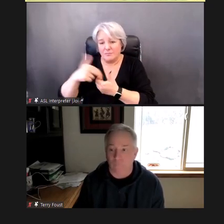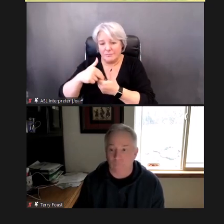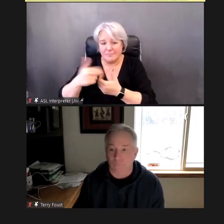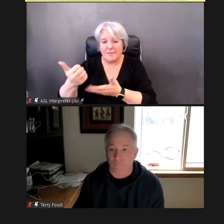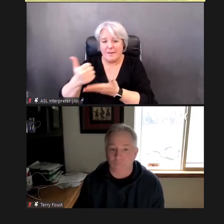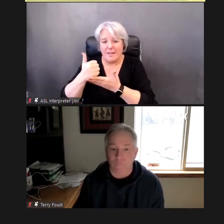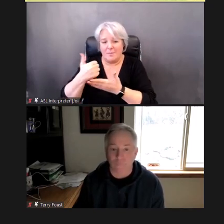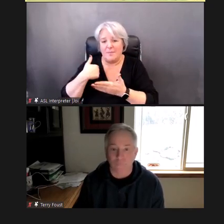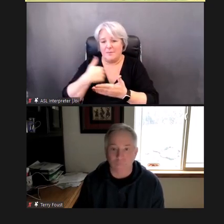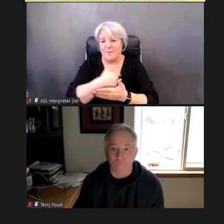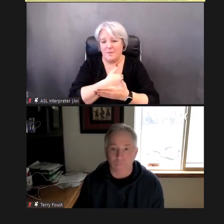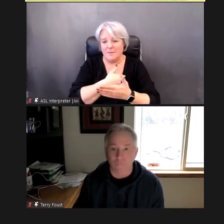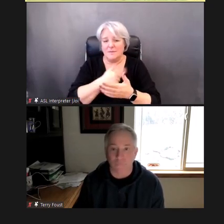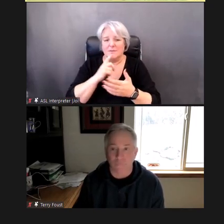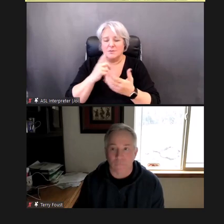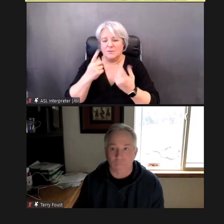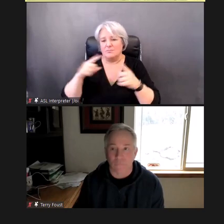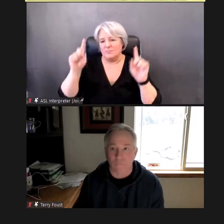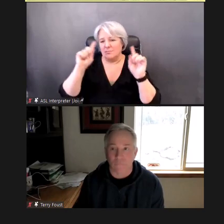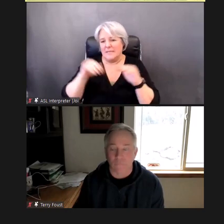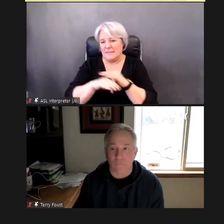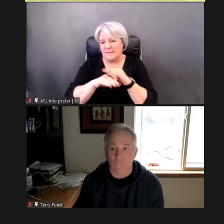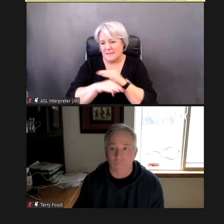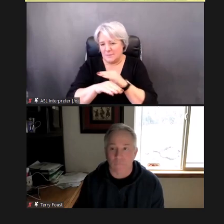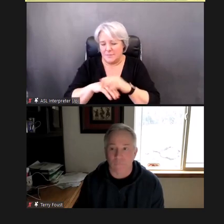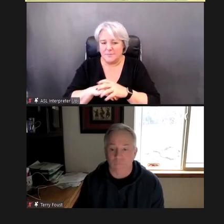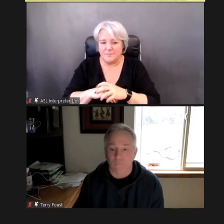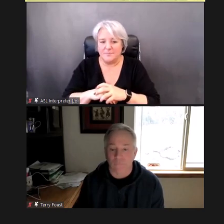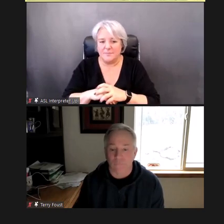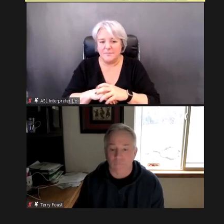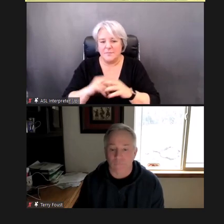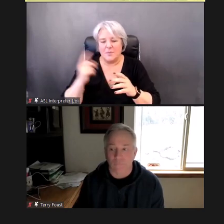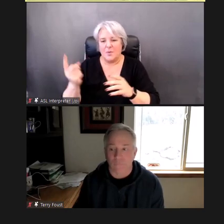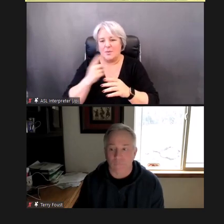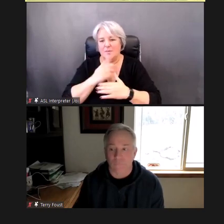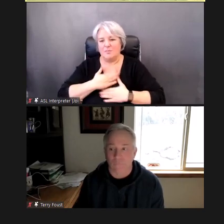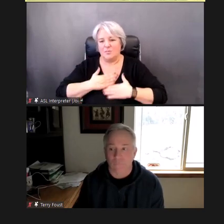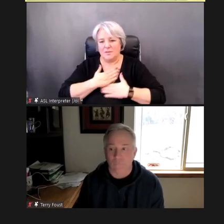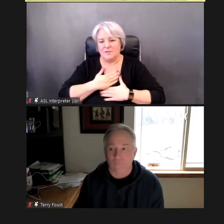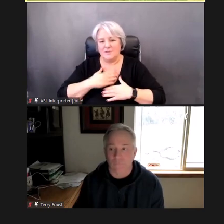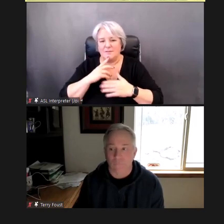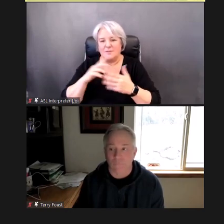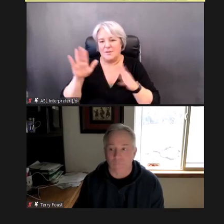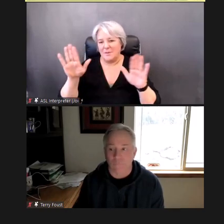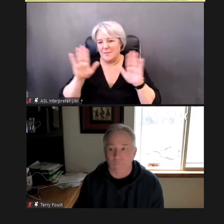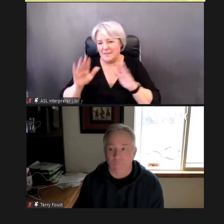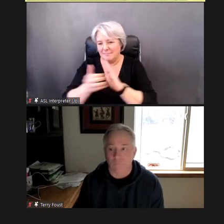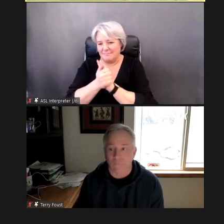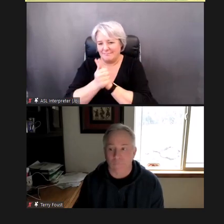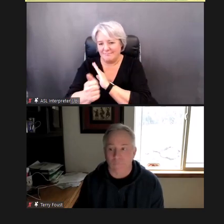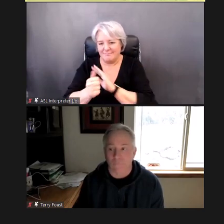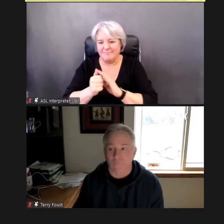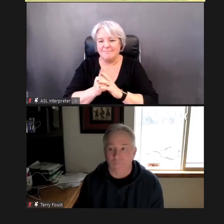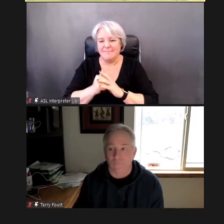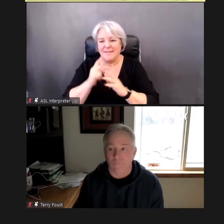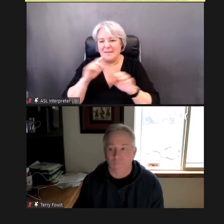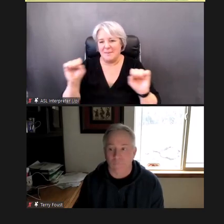possible. We always appreciate your amazing talents, and abilities to help us do that.